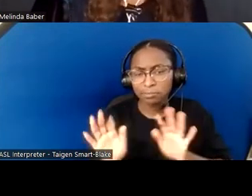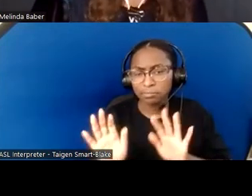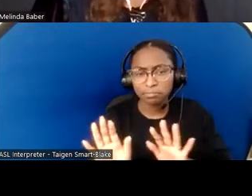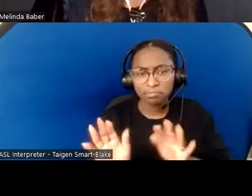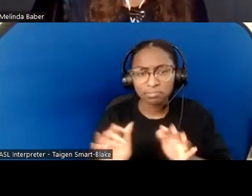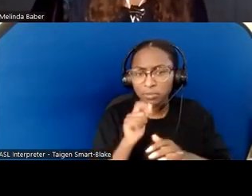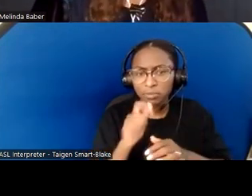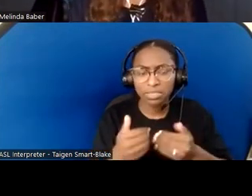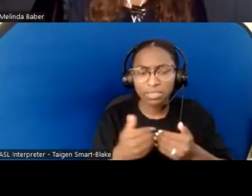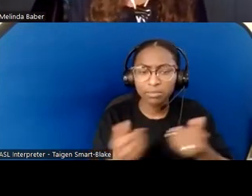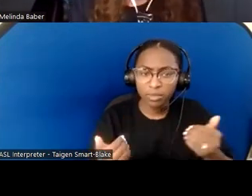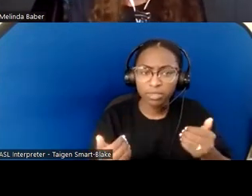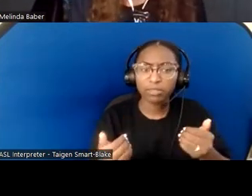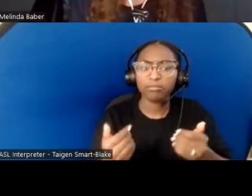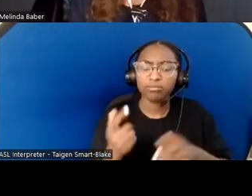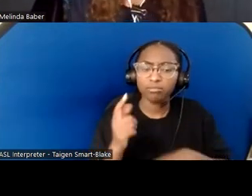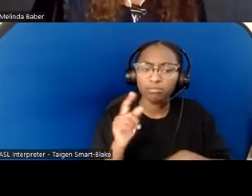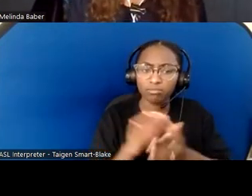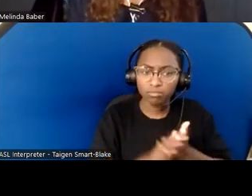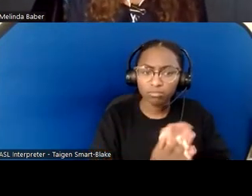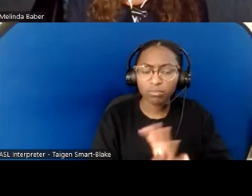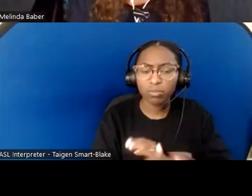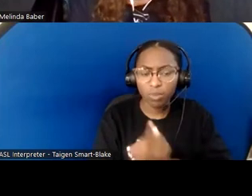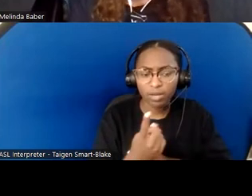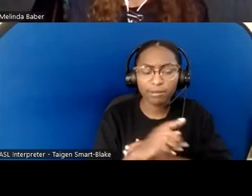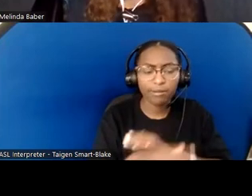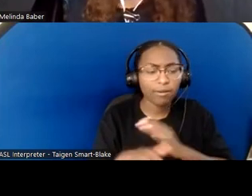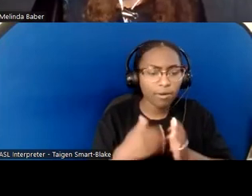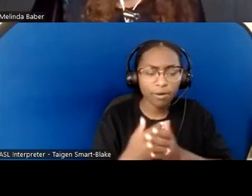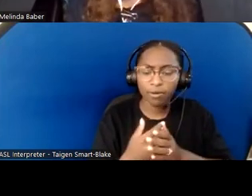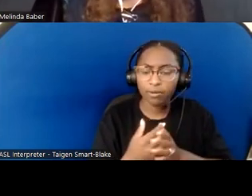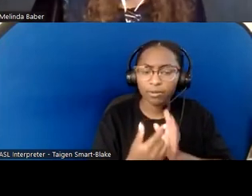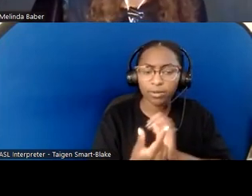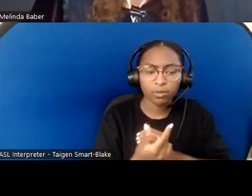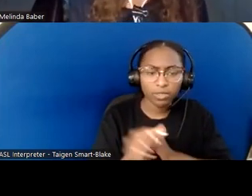That way, no one is... unintentionally marginalized,